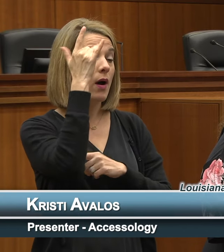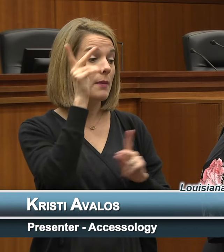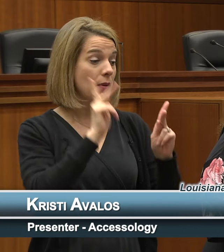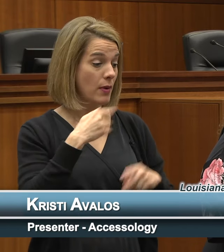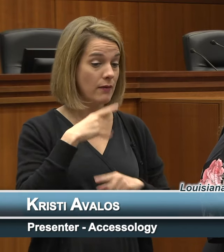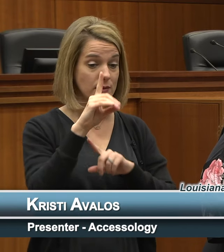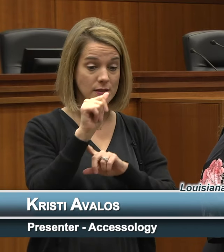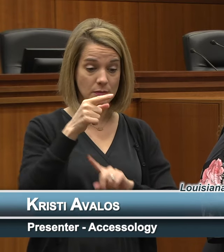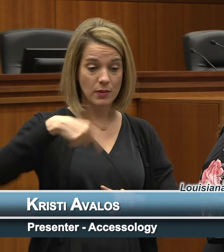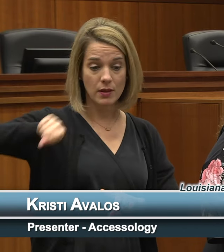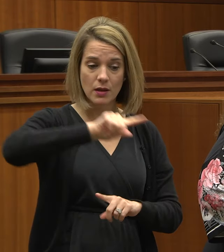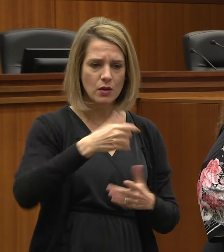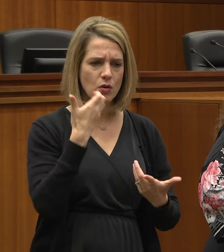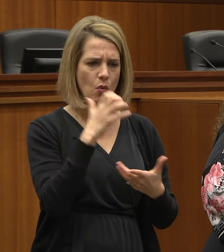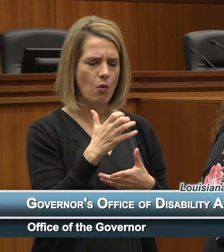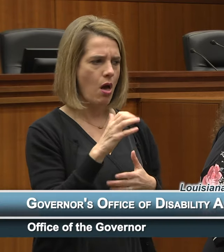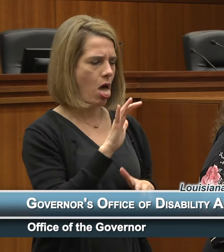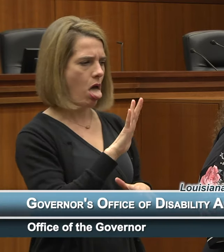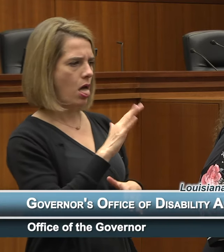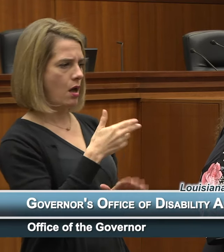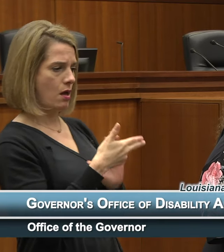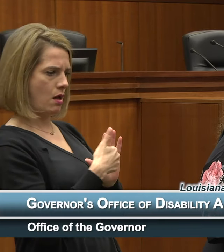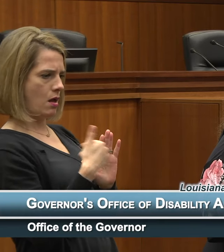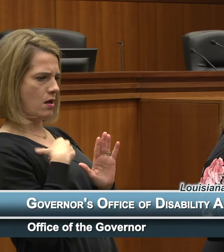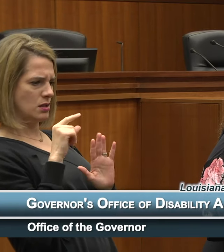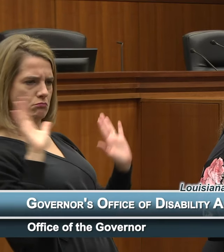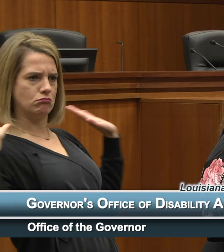disabilities don't want to include themselves in the population and other